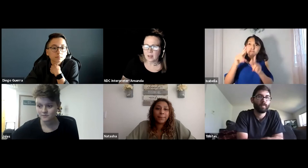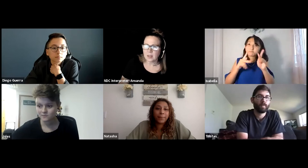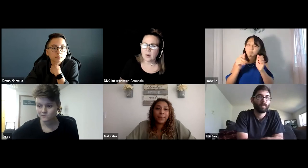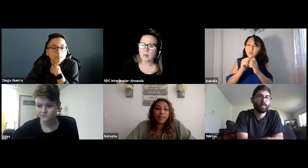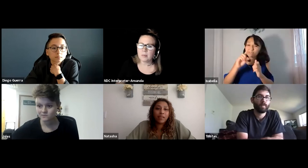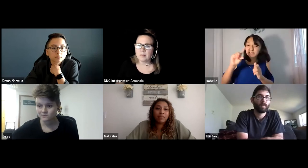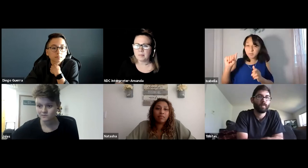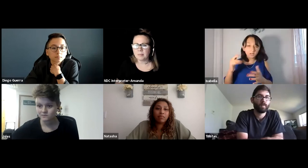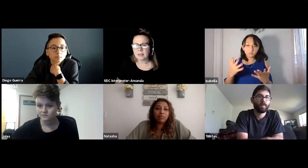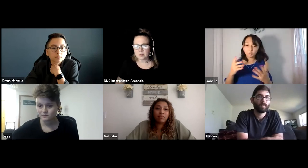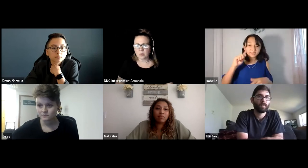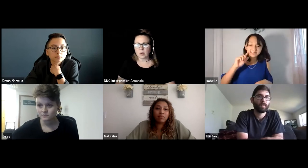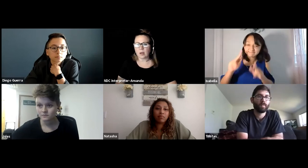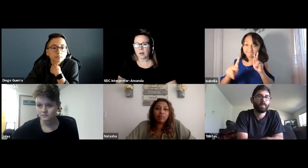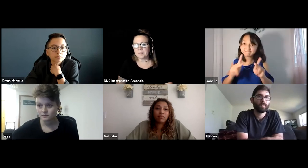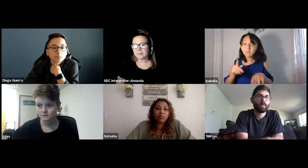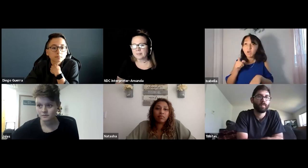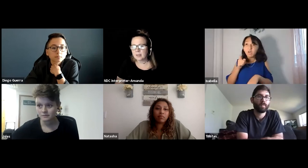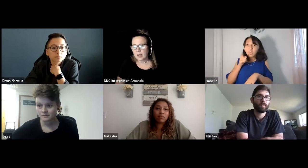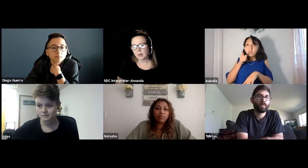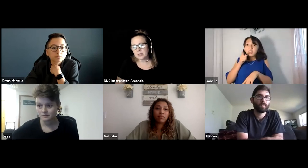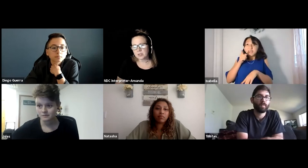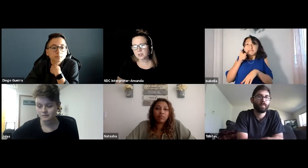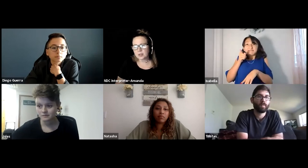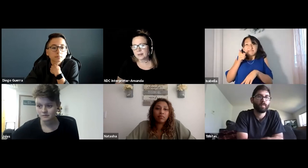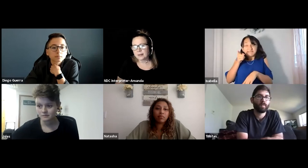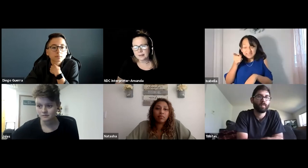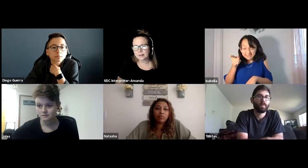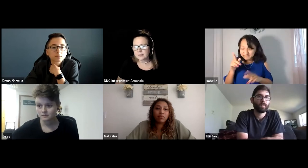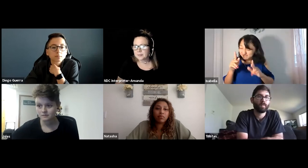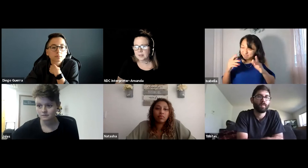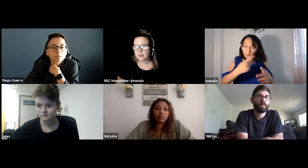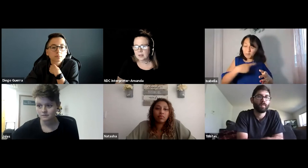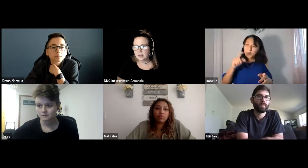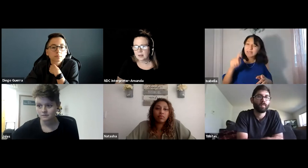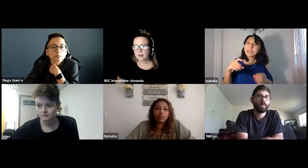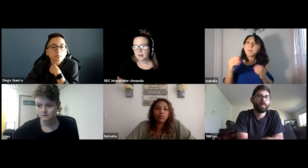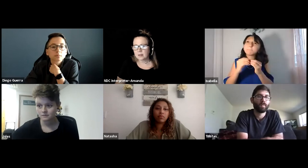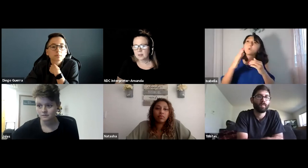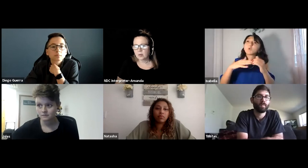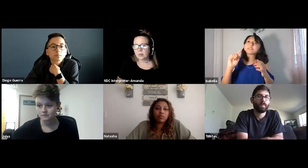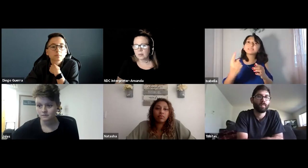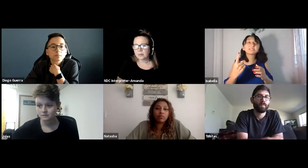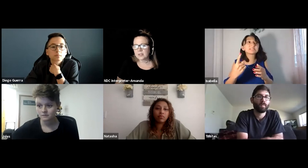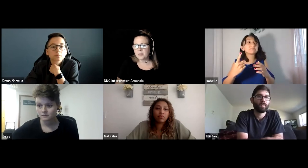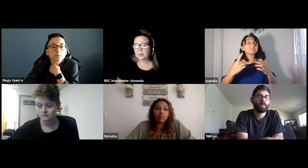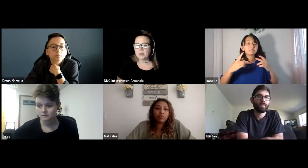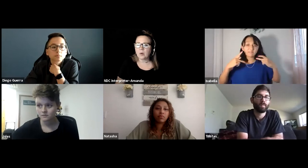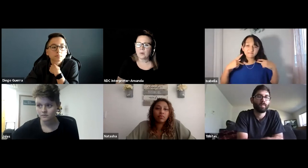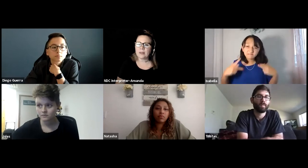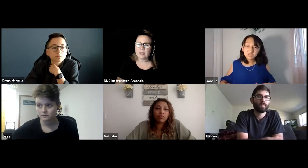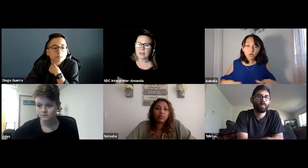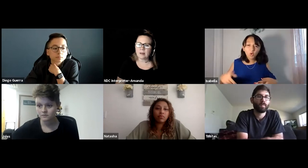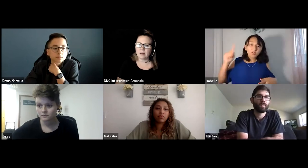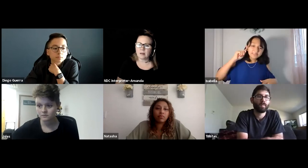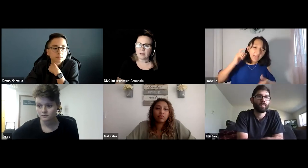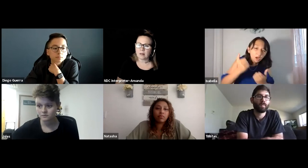You know, my school -- I wish -- so for Deaf people, we need